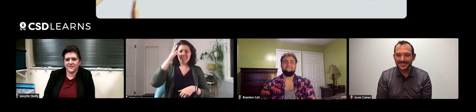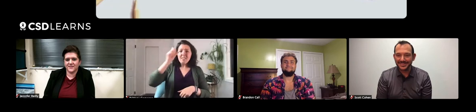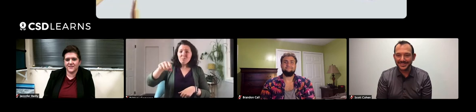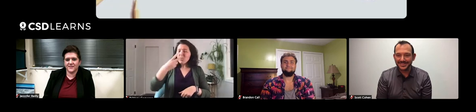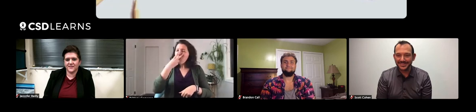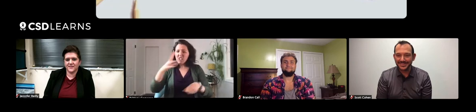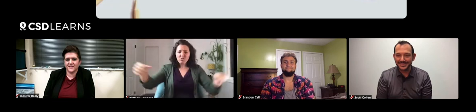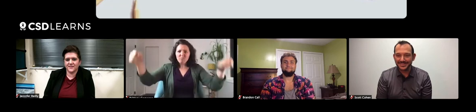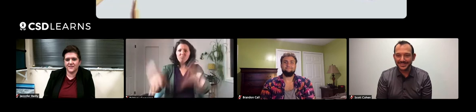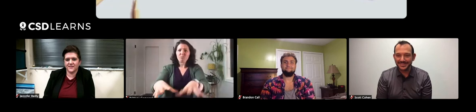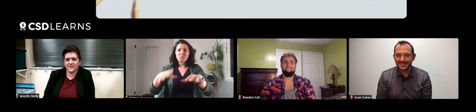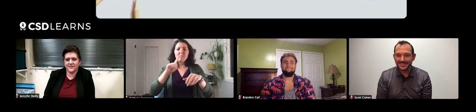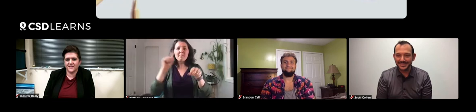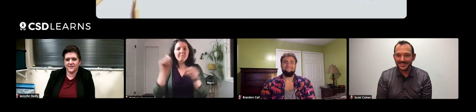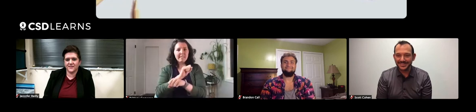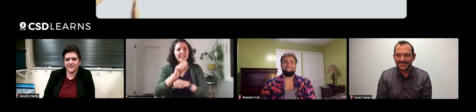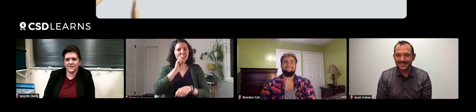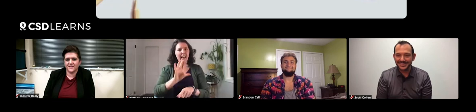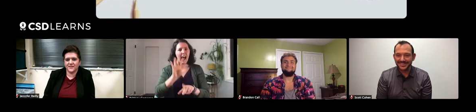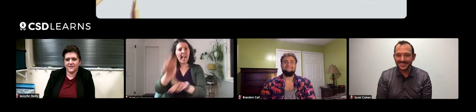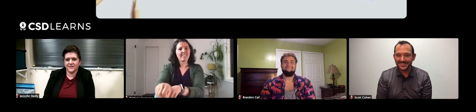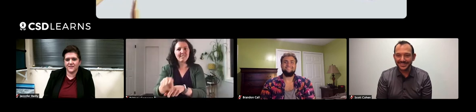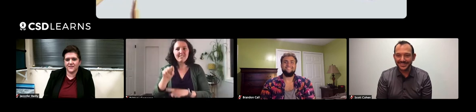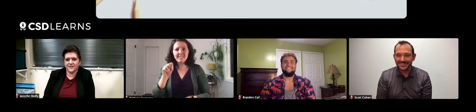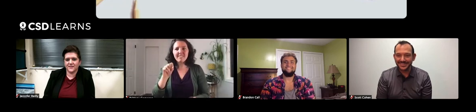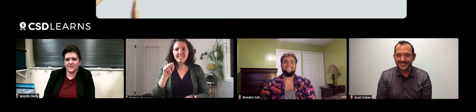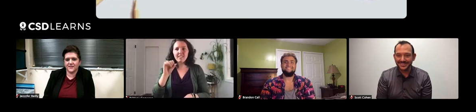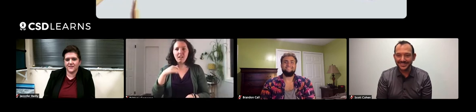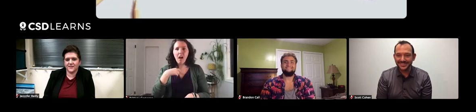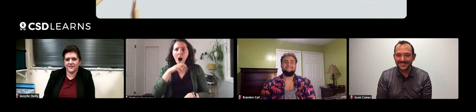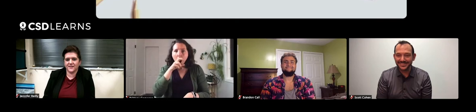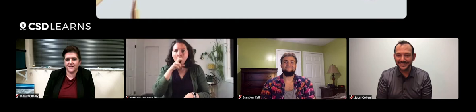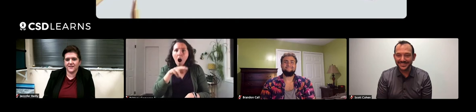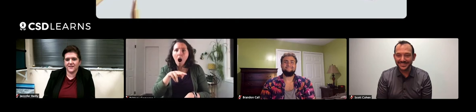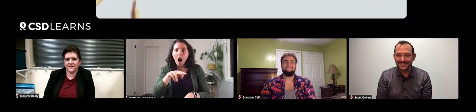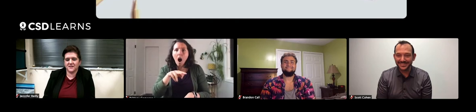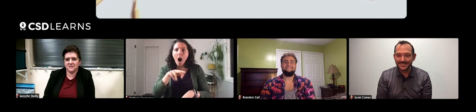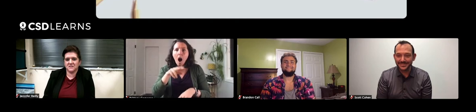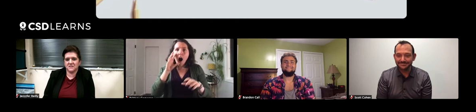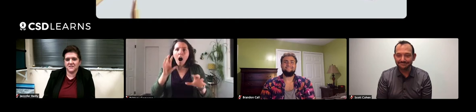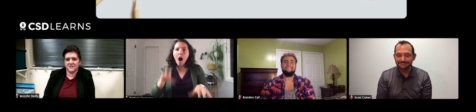And my dad said, "Yep, watch." And put them together. And the snake ate the toad. I could not believe it.